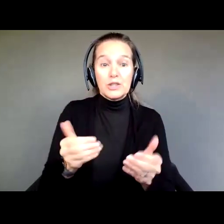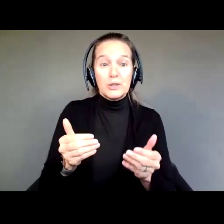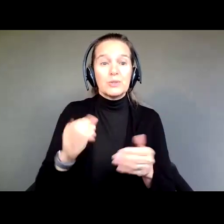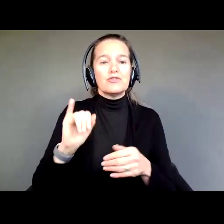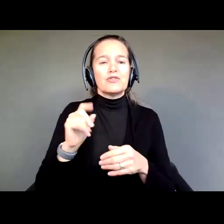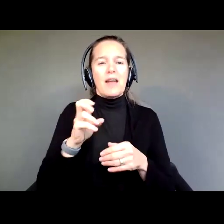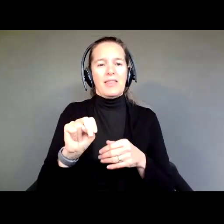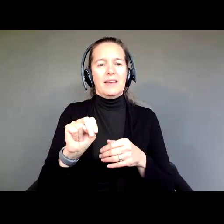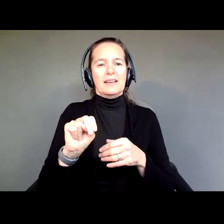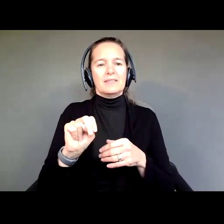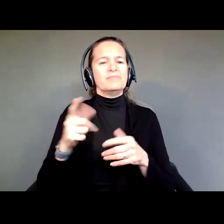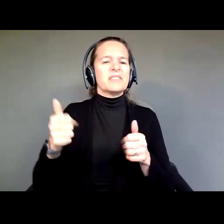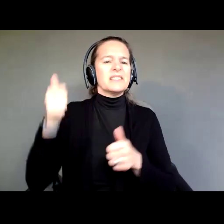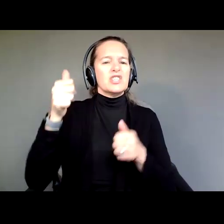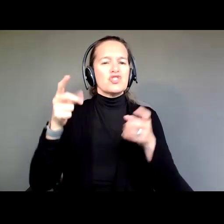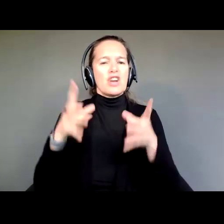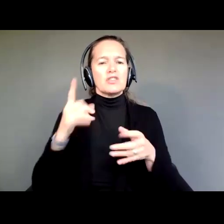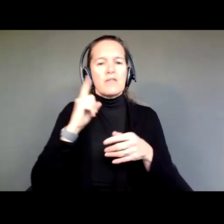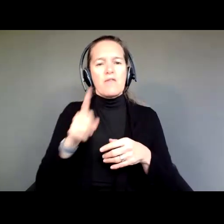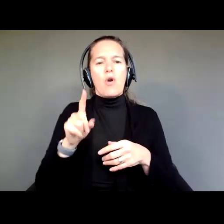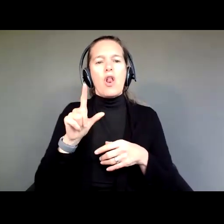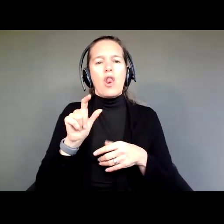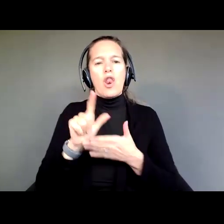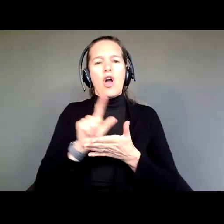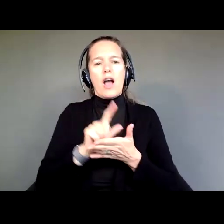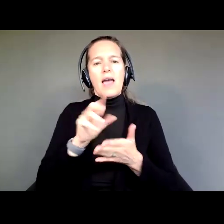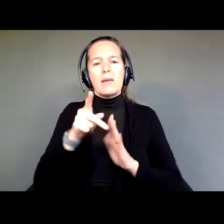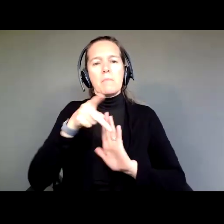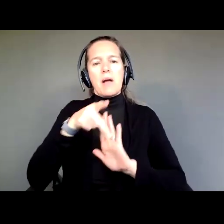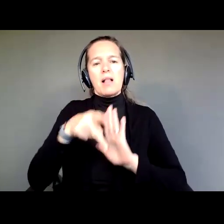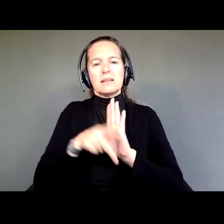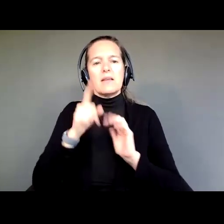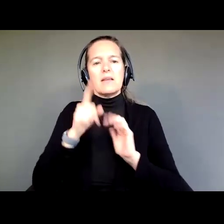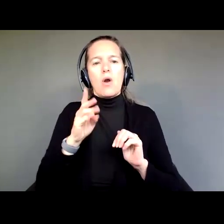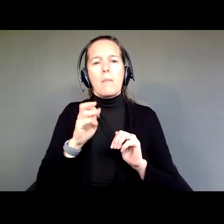He's actually the Senior Director for Law and Policy for the Burton Blatt Institute